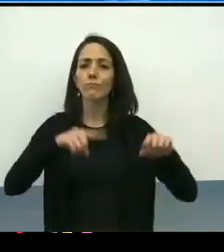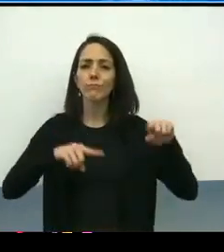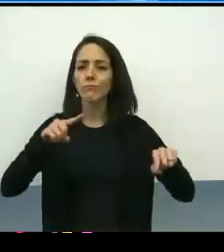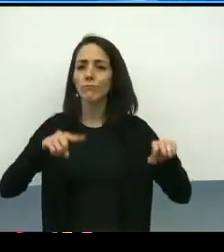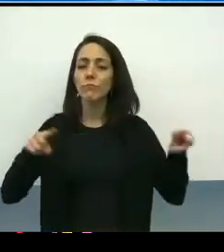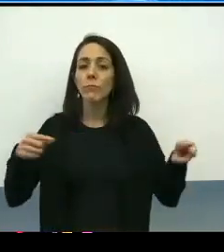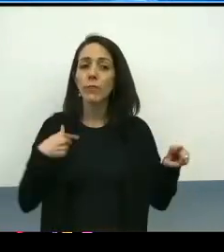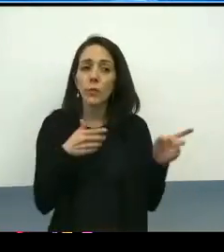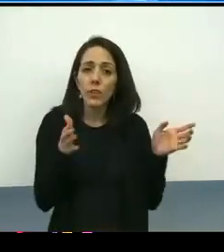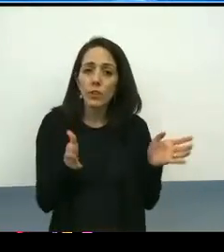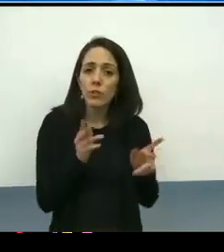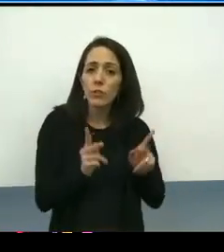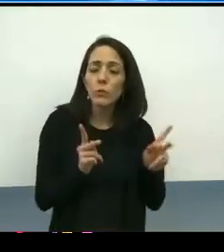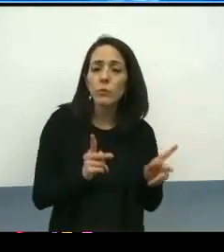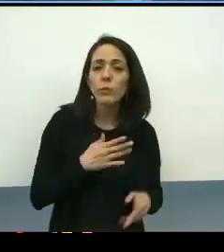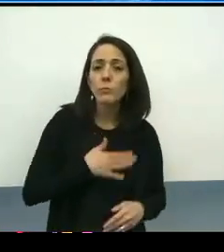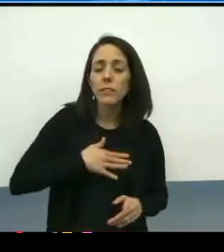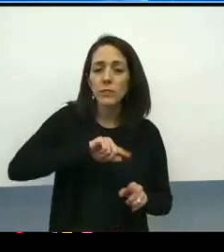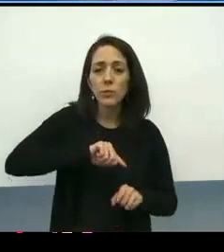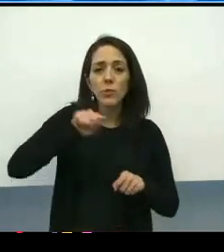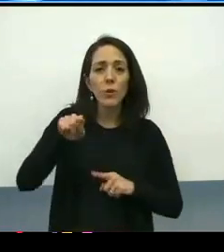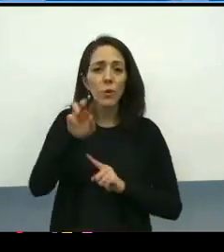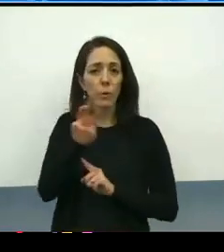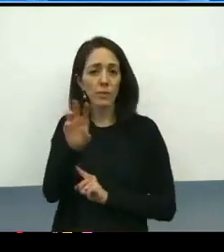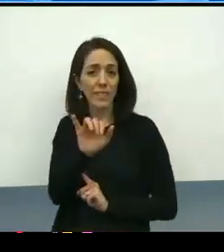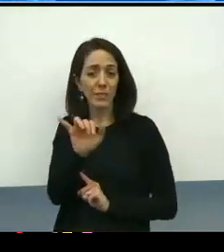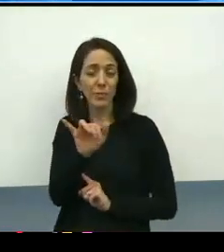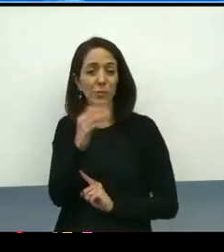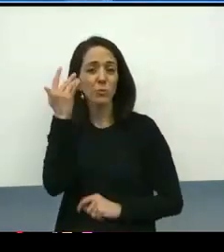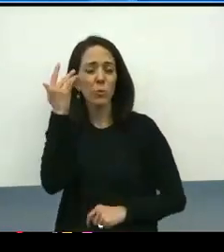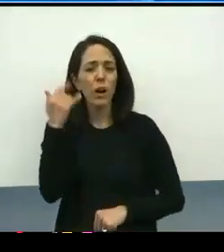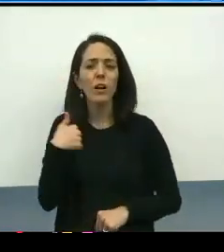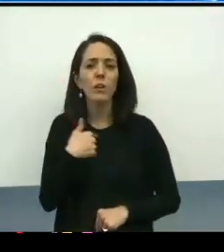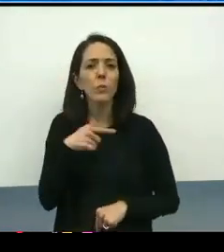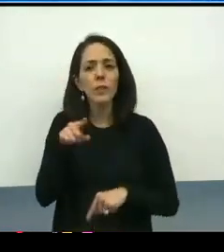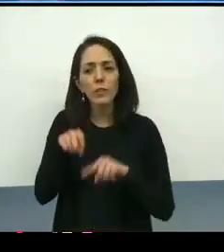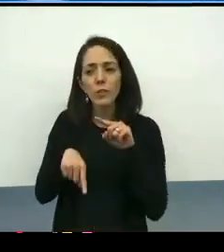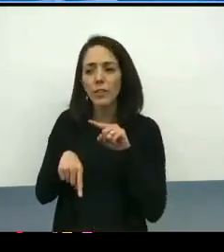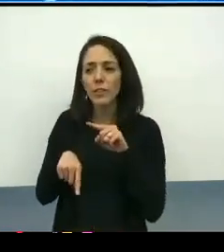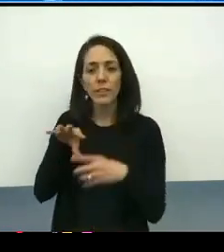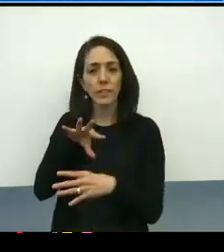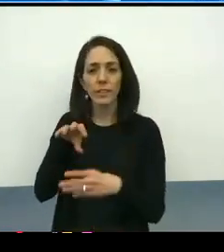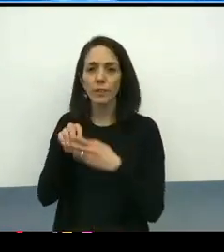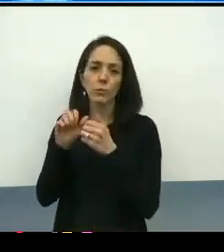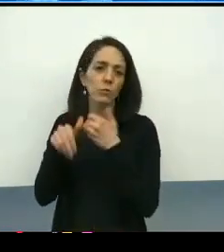to actually go to the webpage because we could not include all of the rich stories